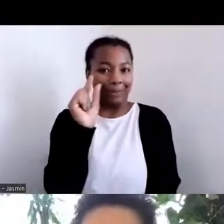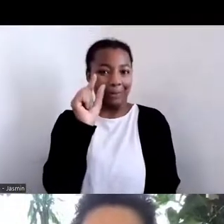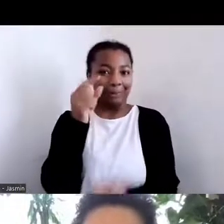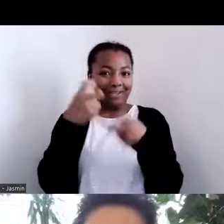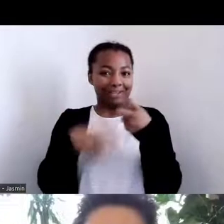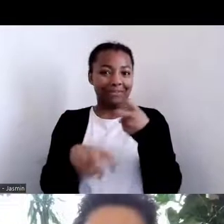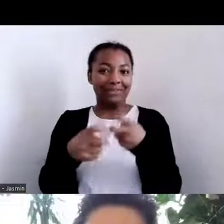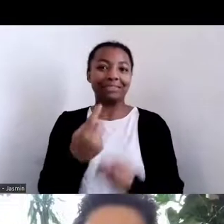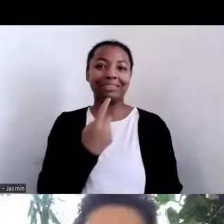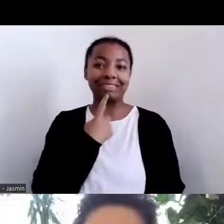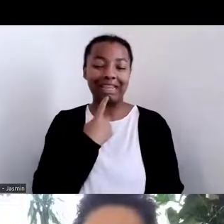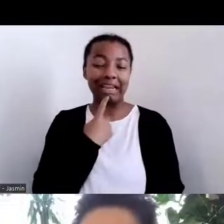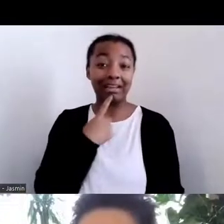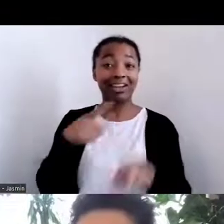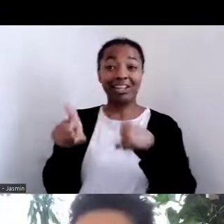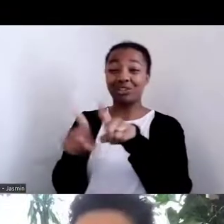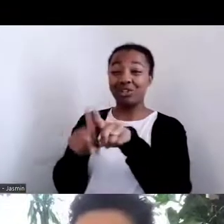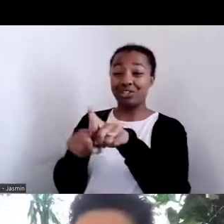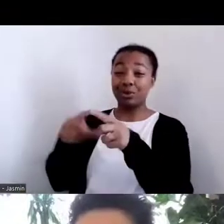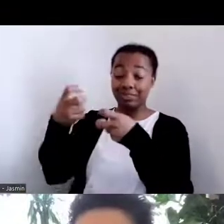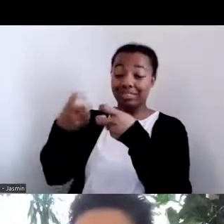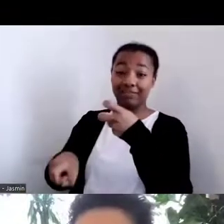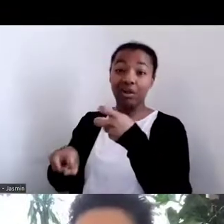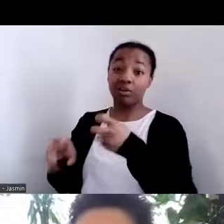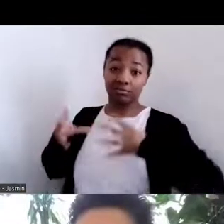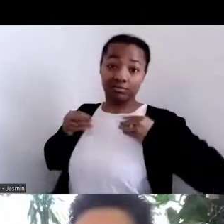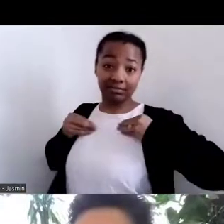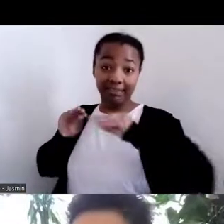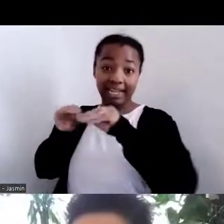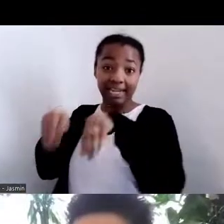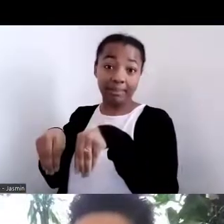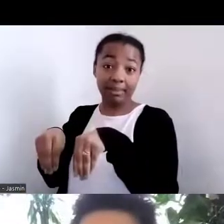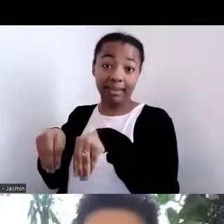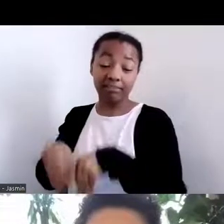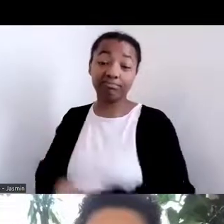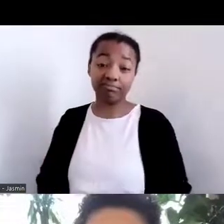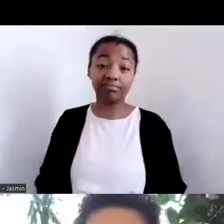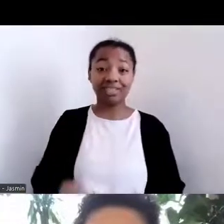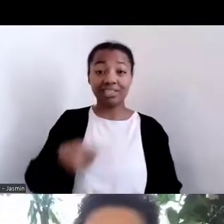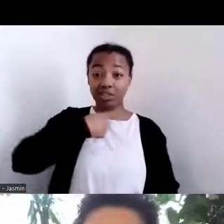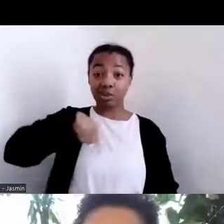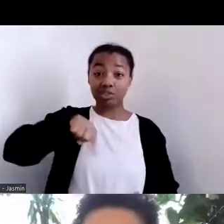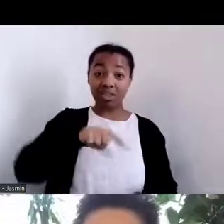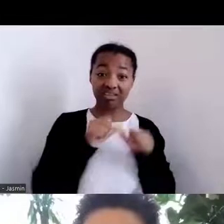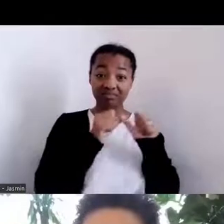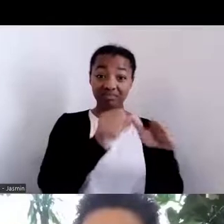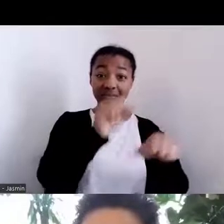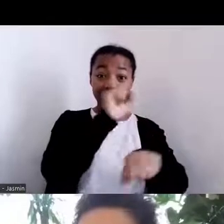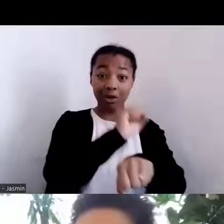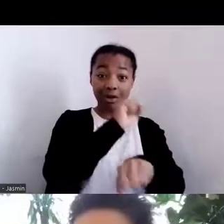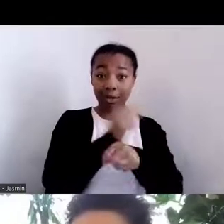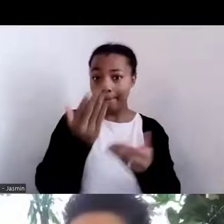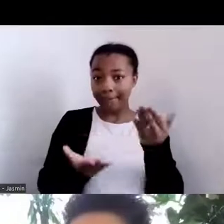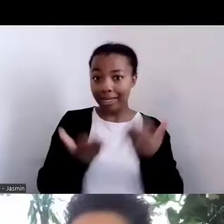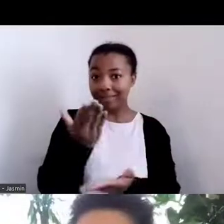And so as we move forward in our work -- and some of you may be familiar with some of the things that we have done from the local